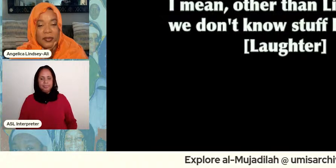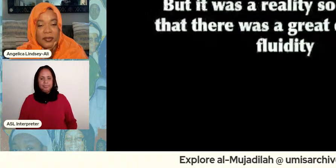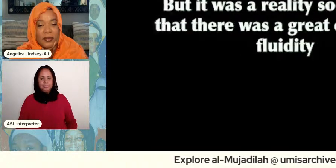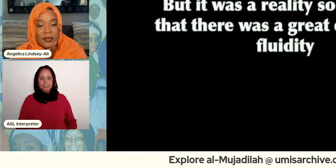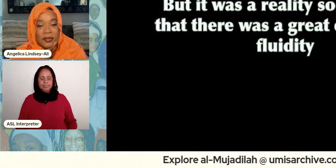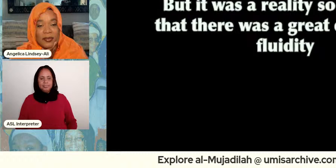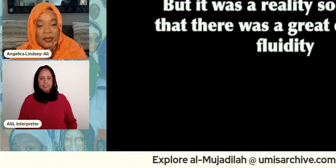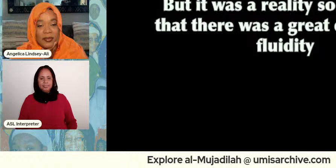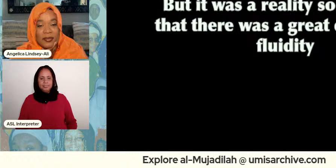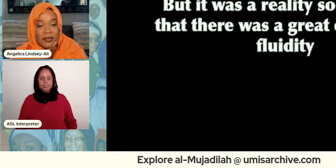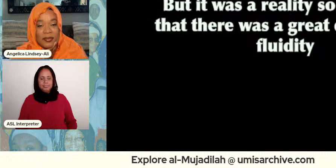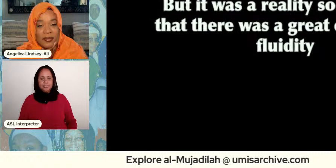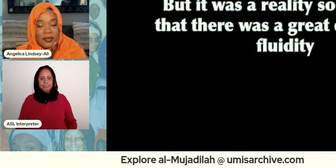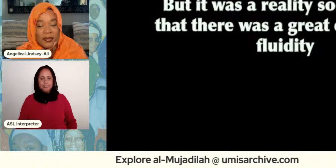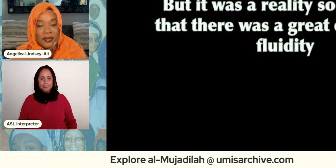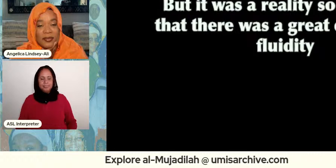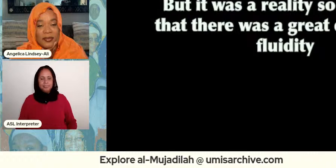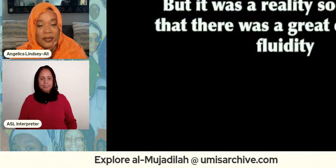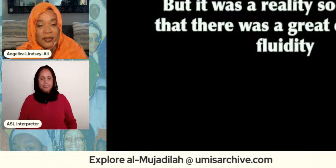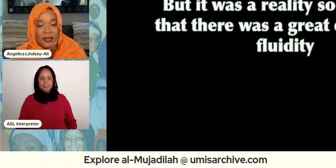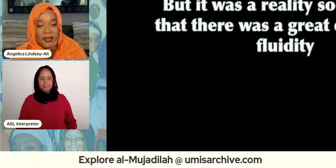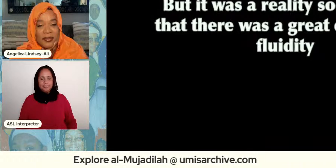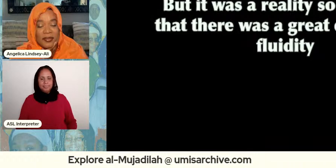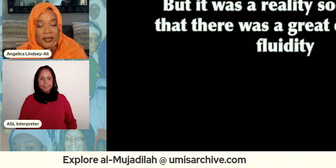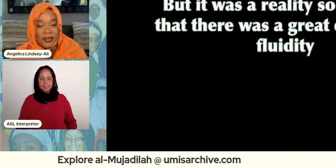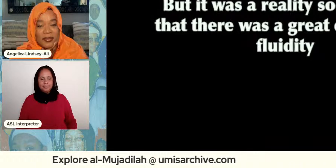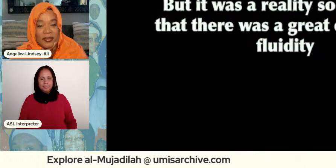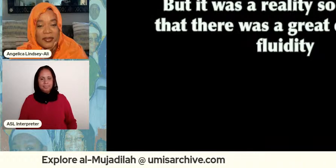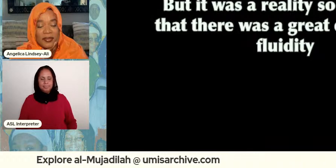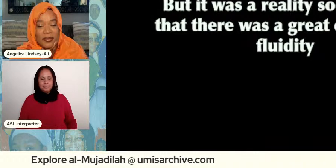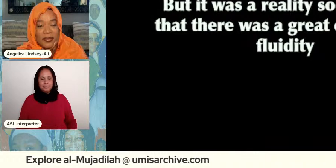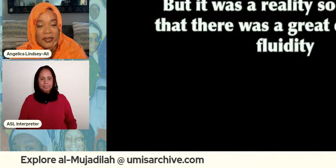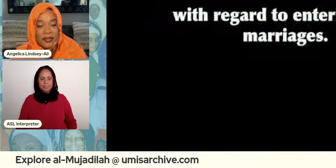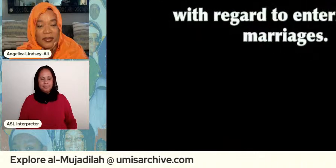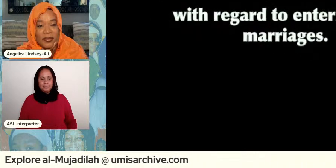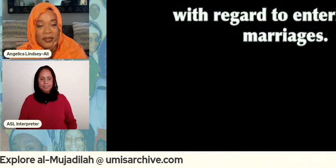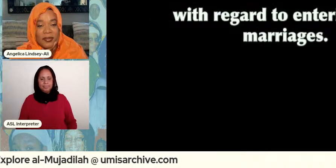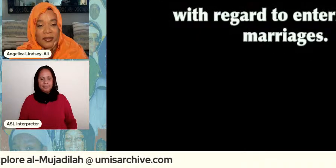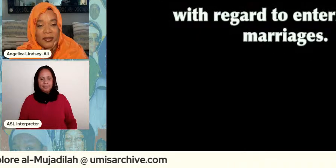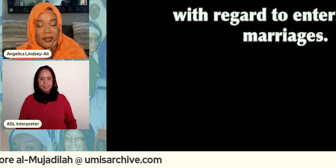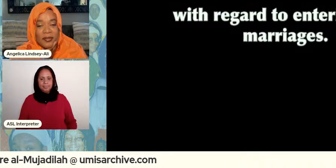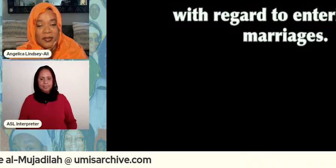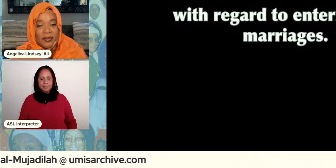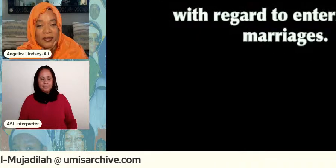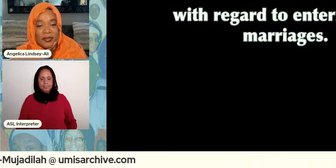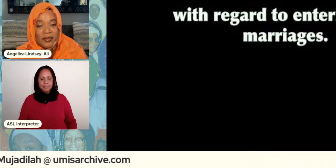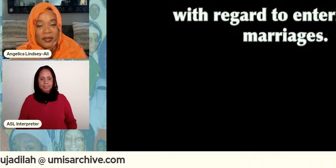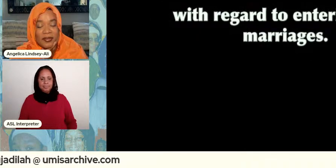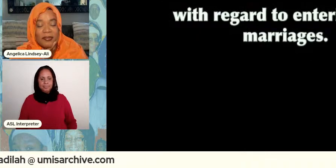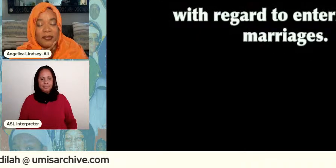but it was a reality so much so that there was a great deal more fluidity with regard to entering